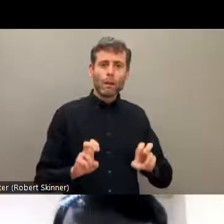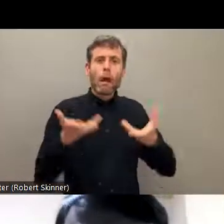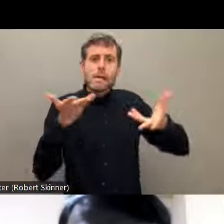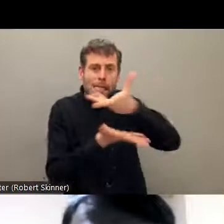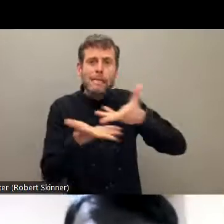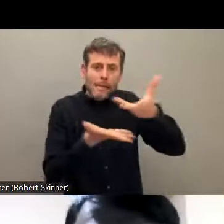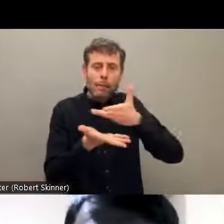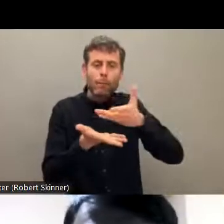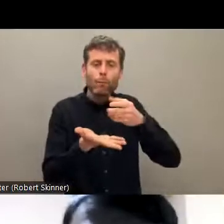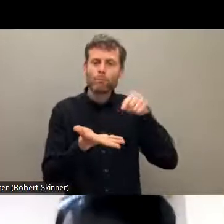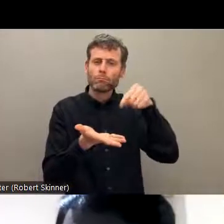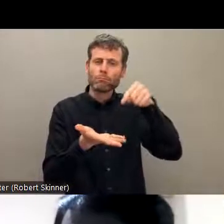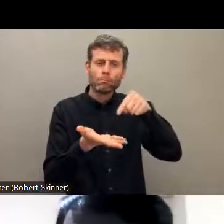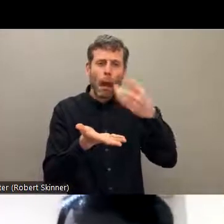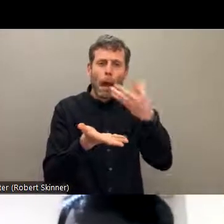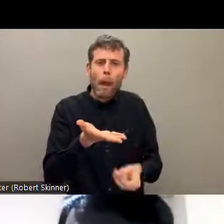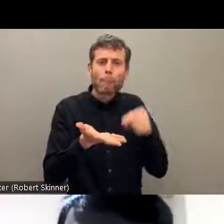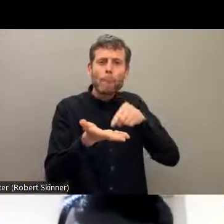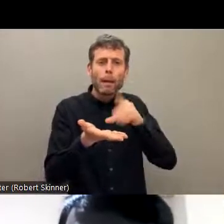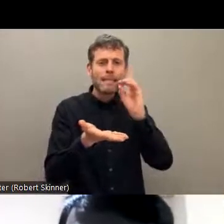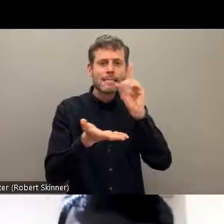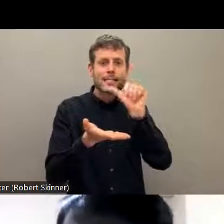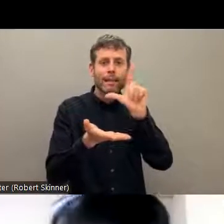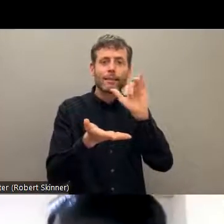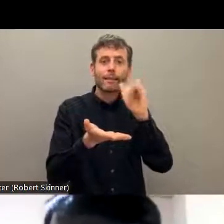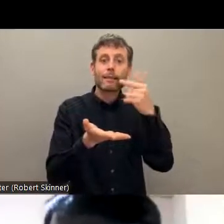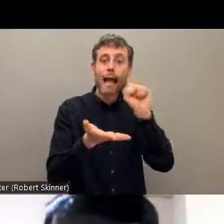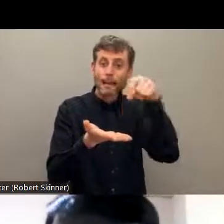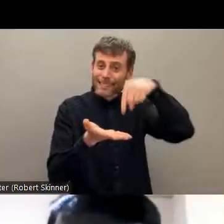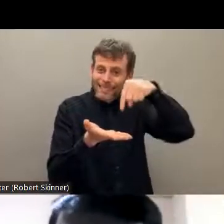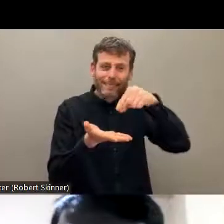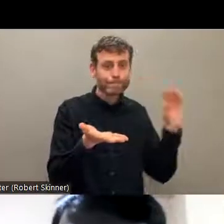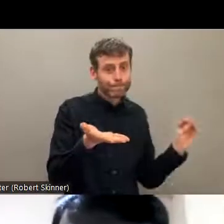disabilities, that's a good strategy but have we started? I mean,